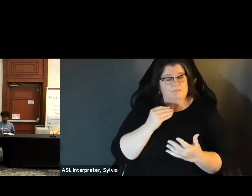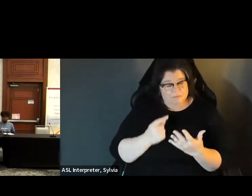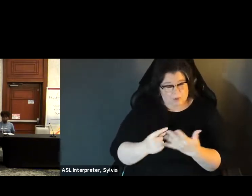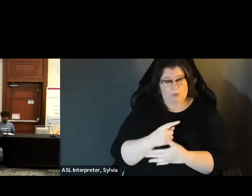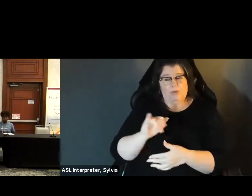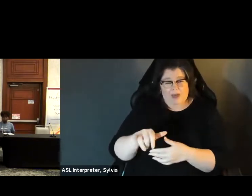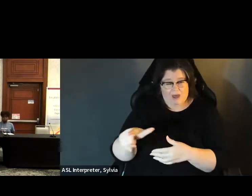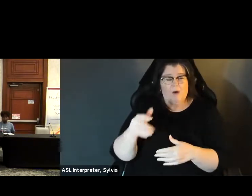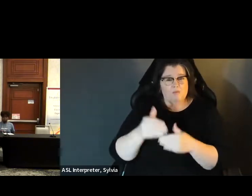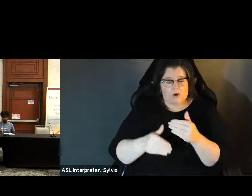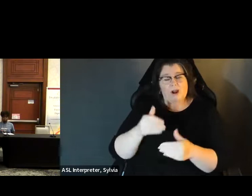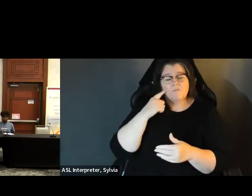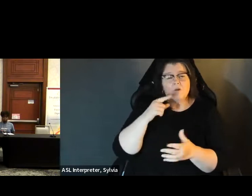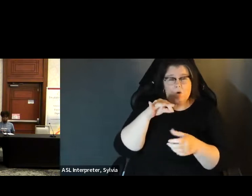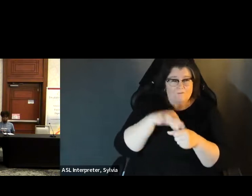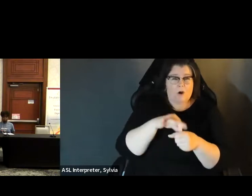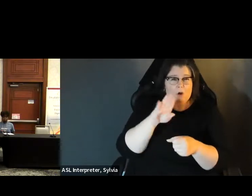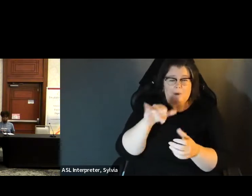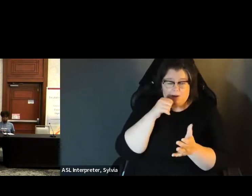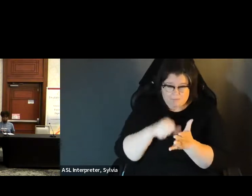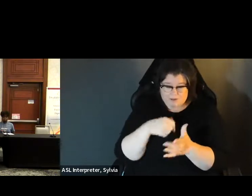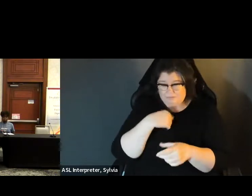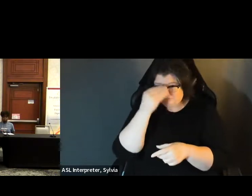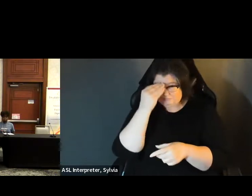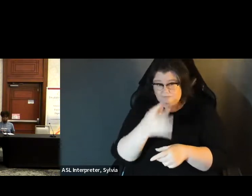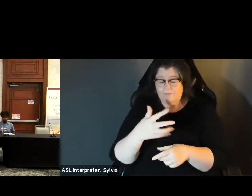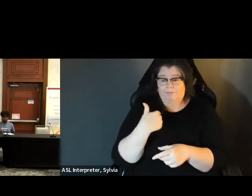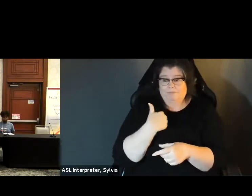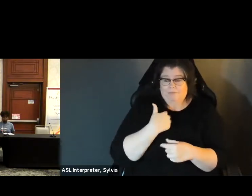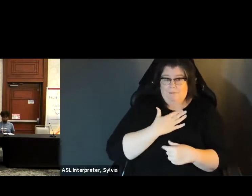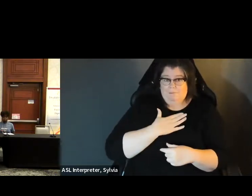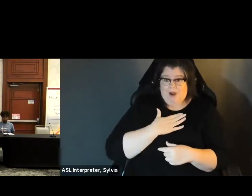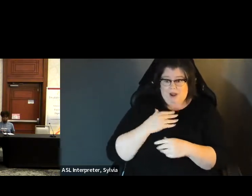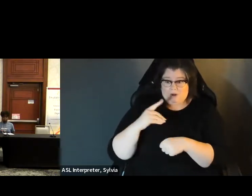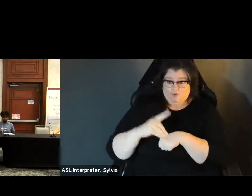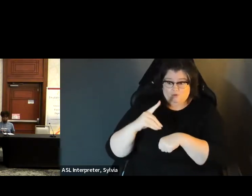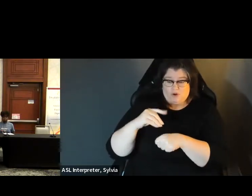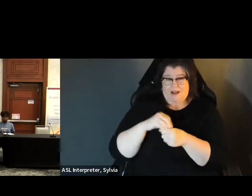I I mean responsible for the counting of vote by mail ballots in Leon County.